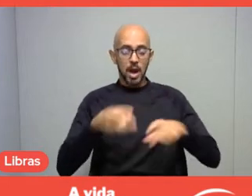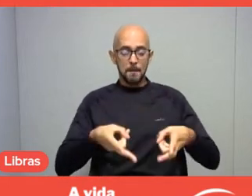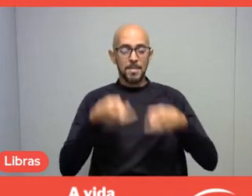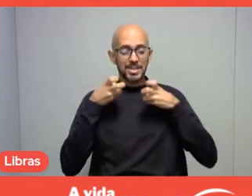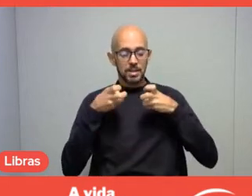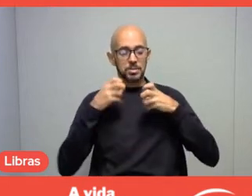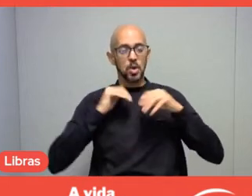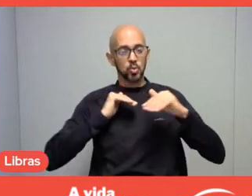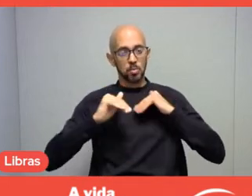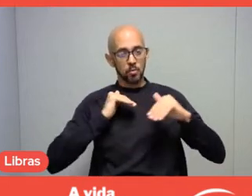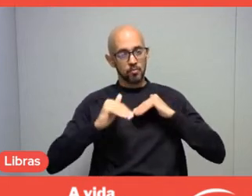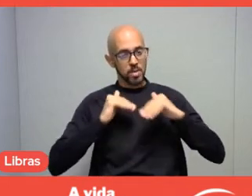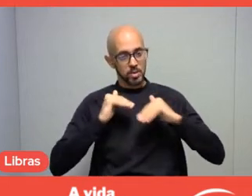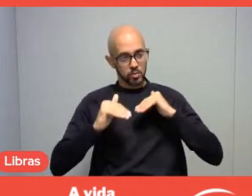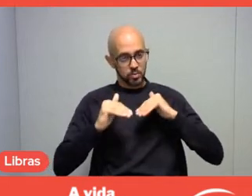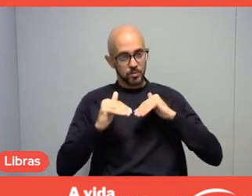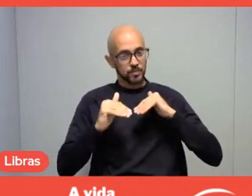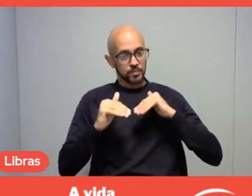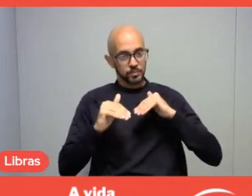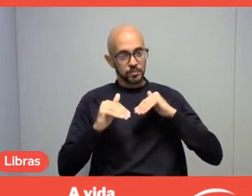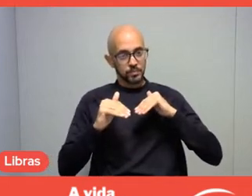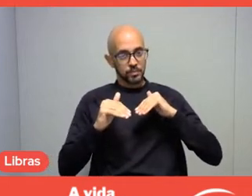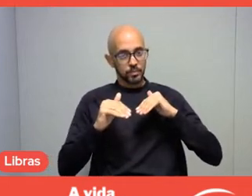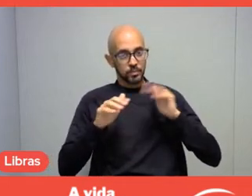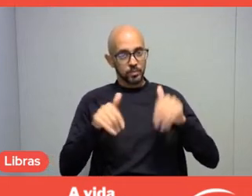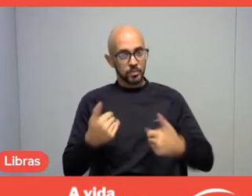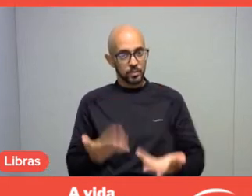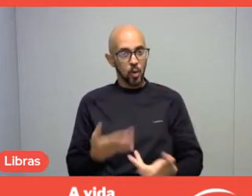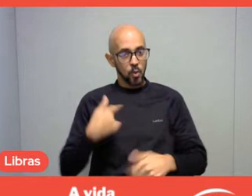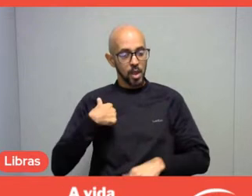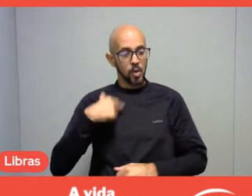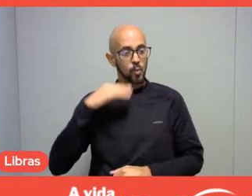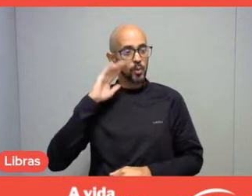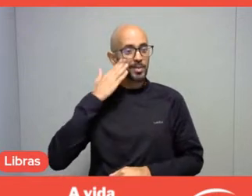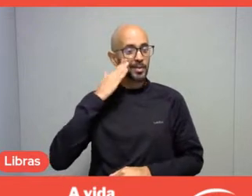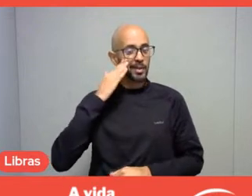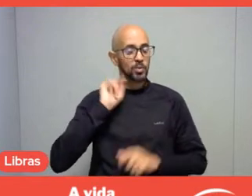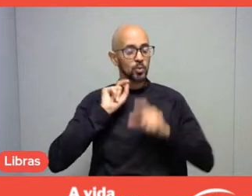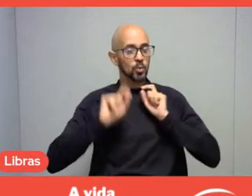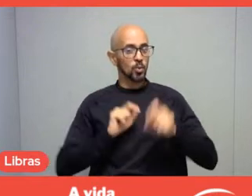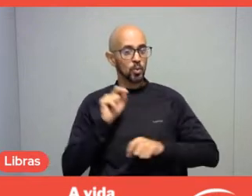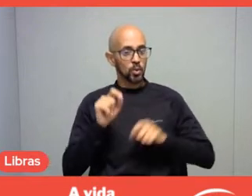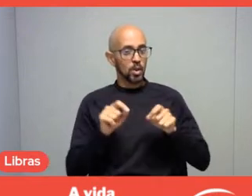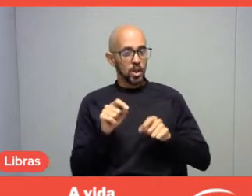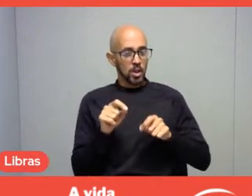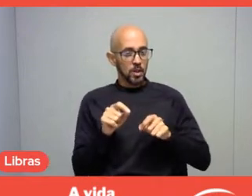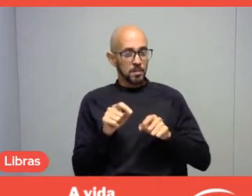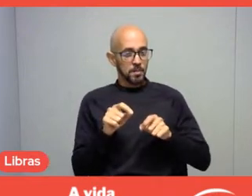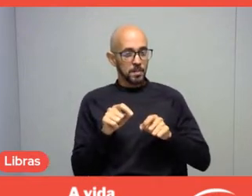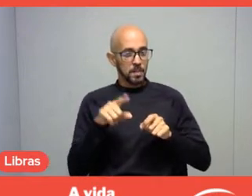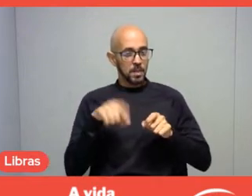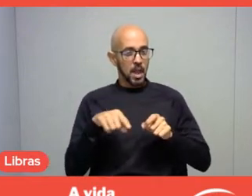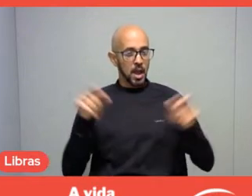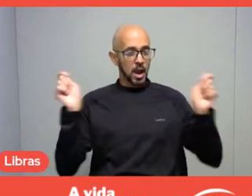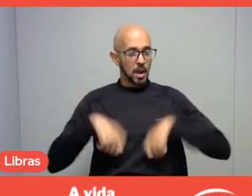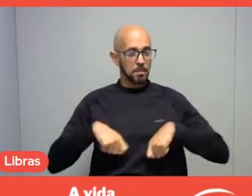So, I consider that it has a huge potential for social transformation.